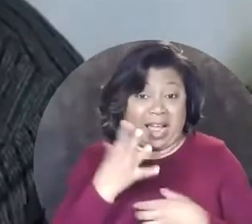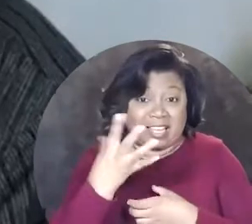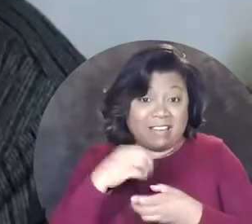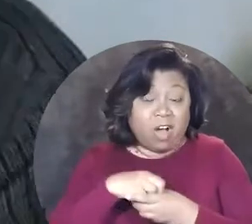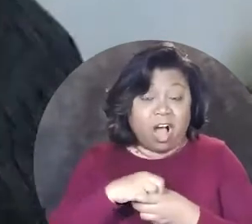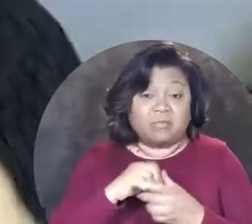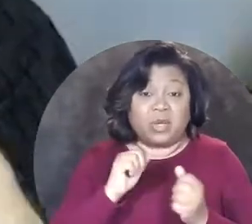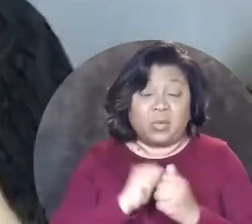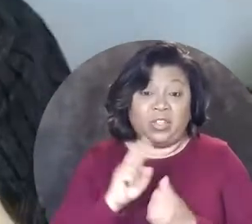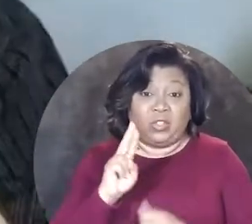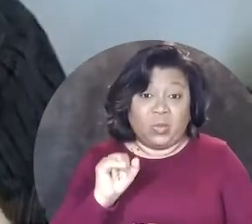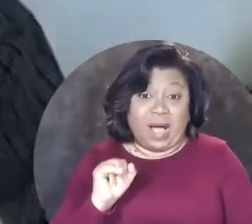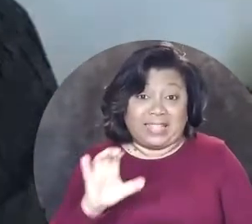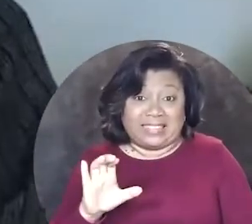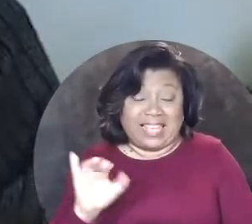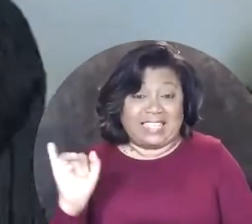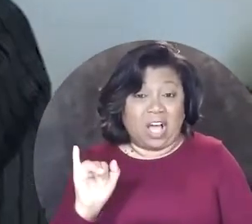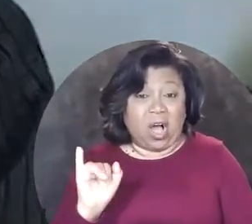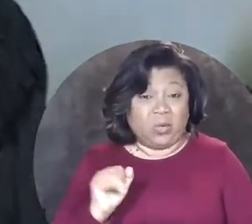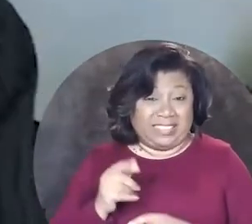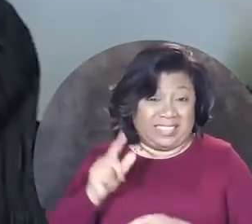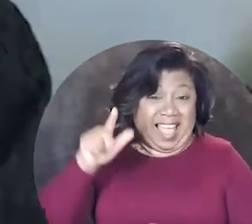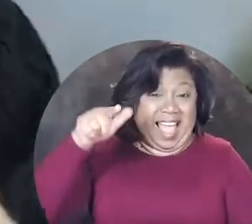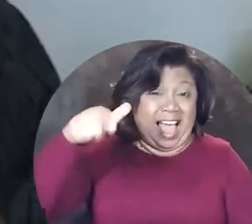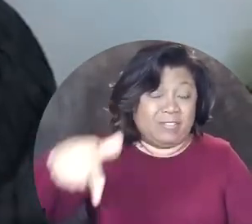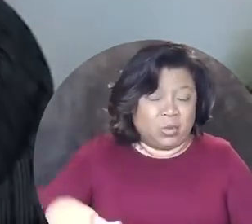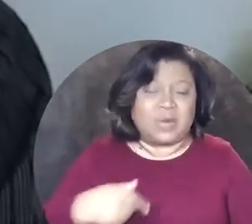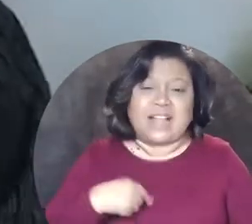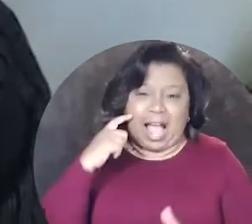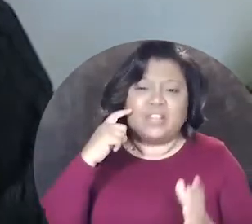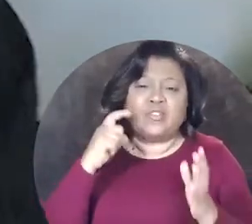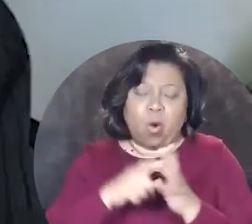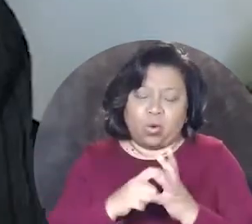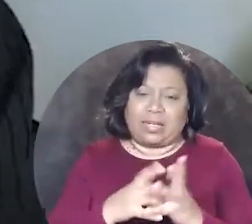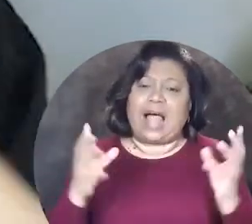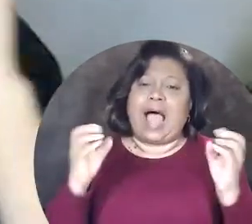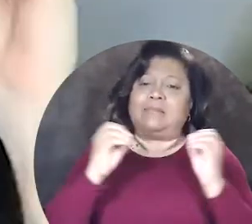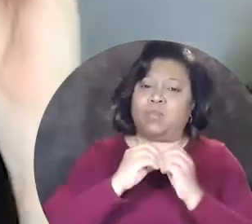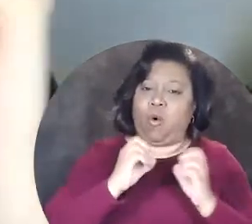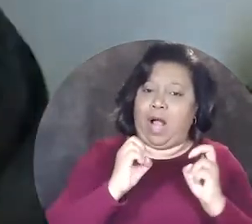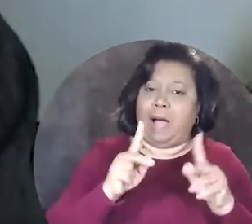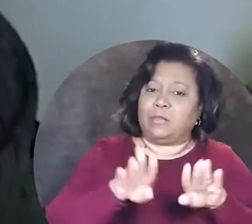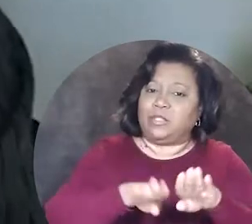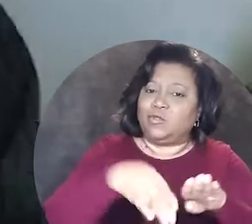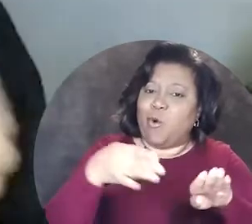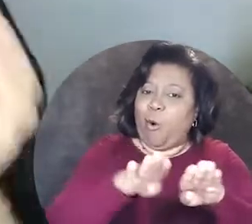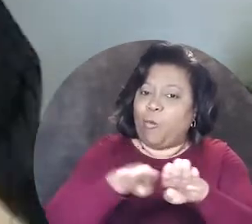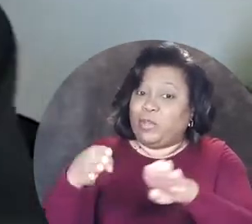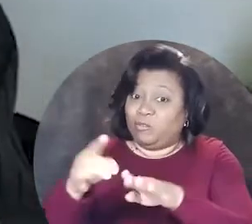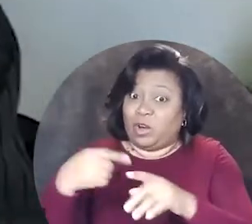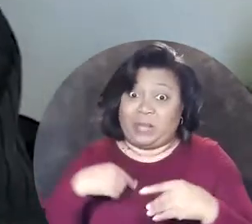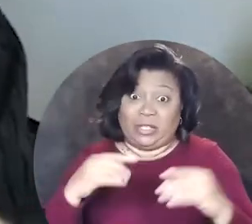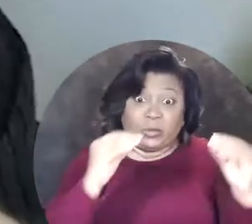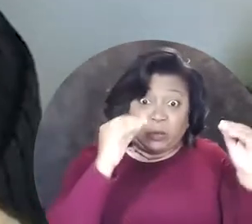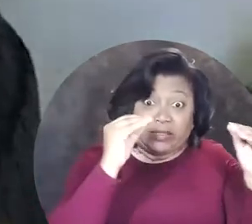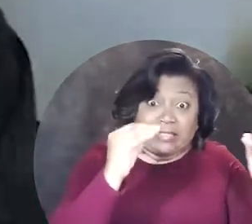with my involvement with UIC as well as afterwards I noticed a lot more opportunities opening up for me to teach